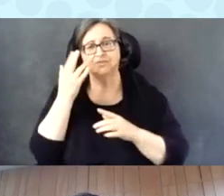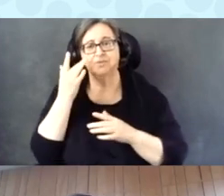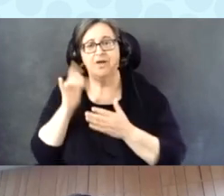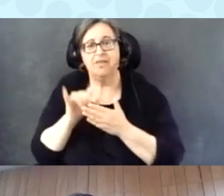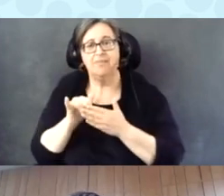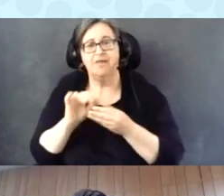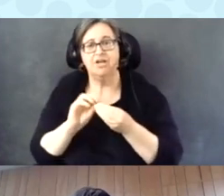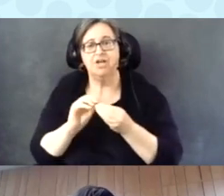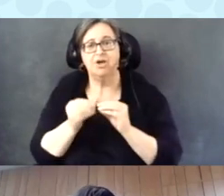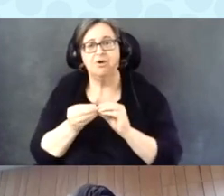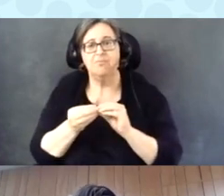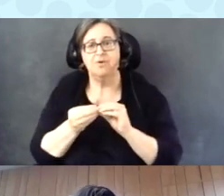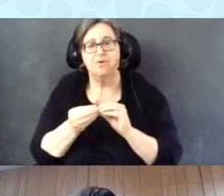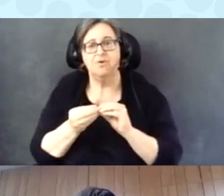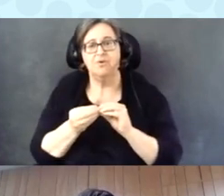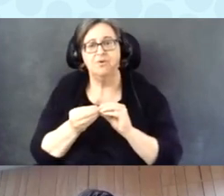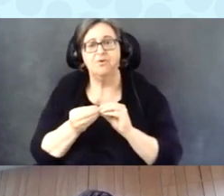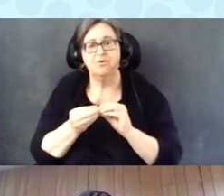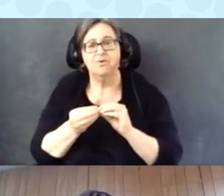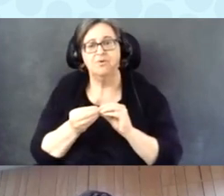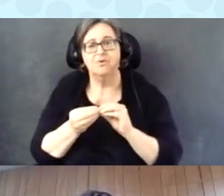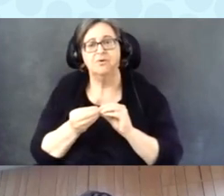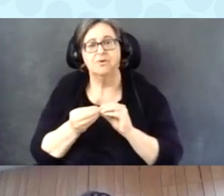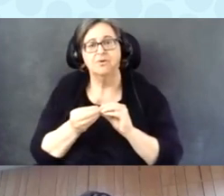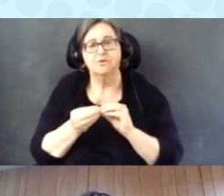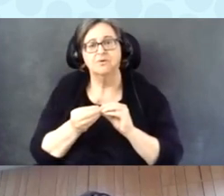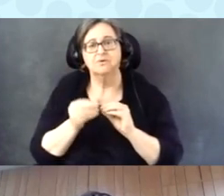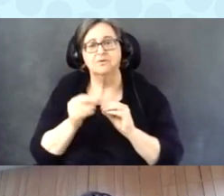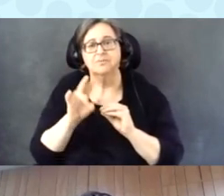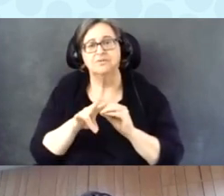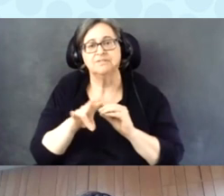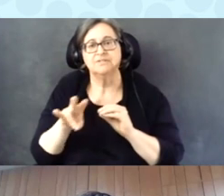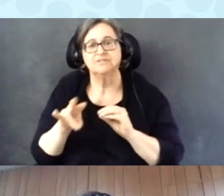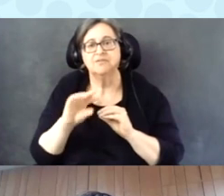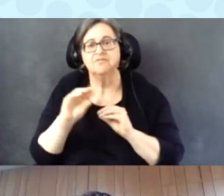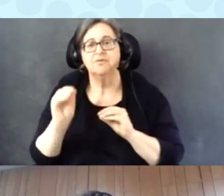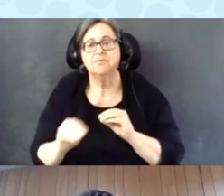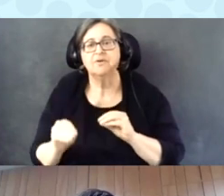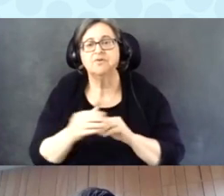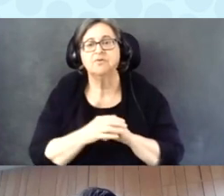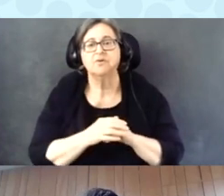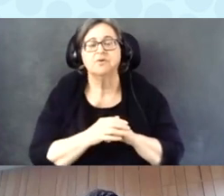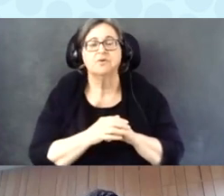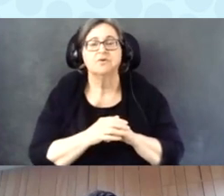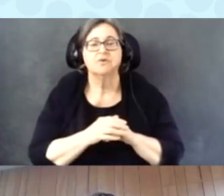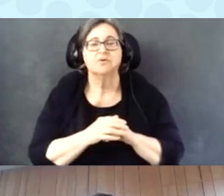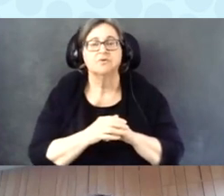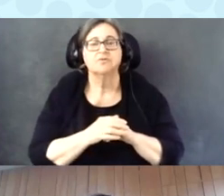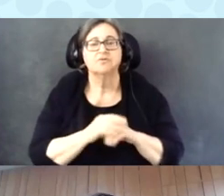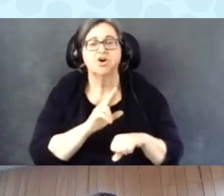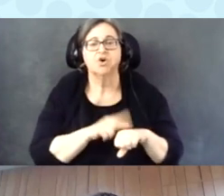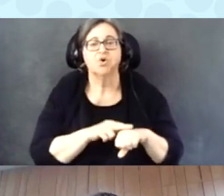First of all, of course, we have the issue with machines not being set up.